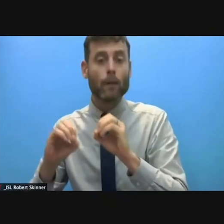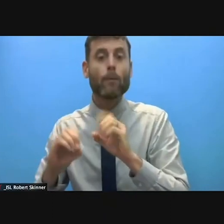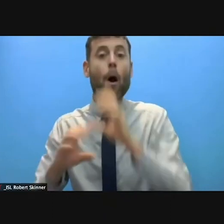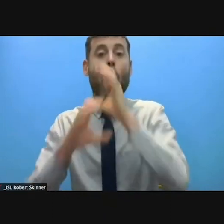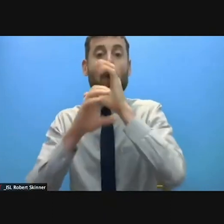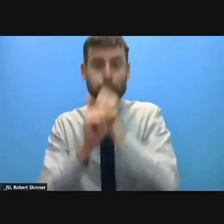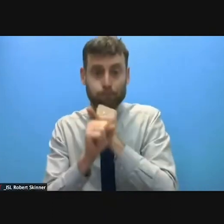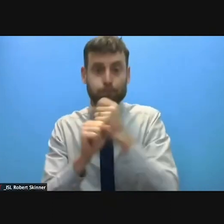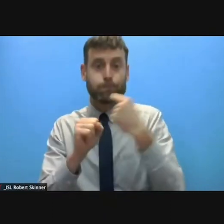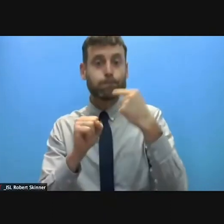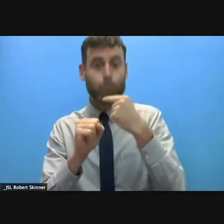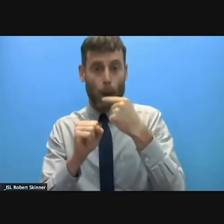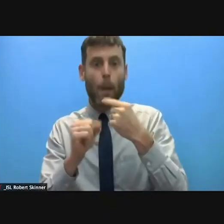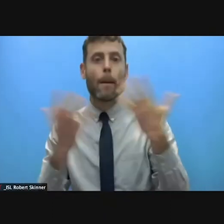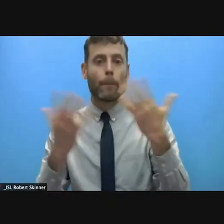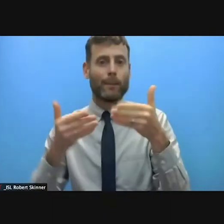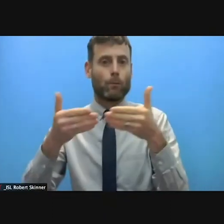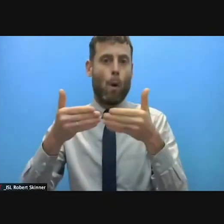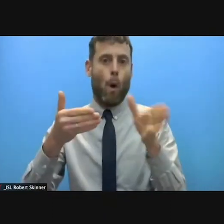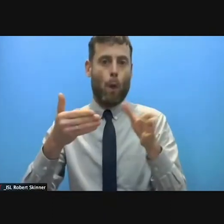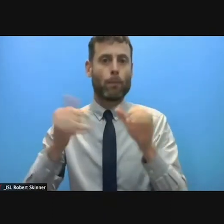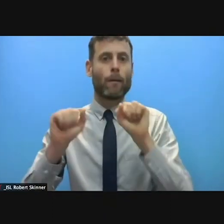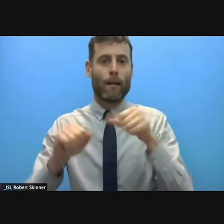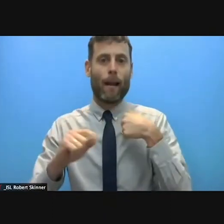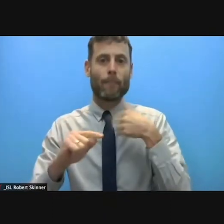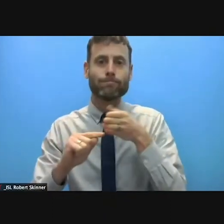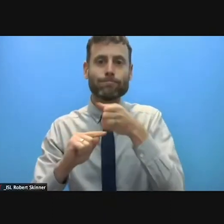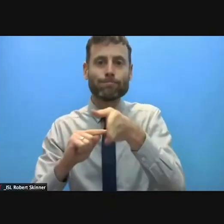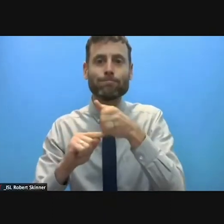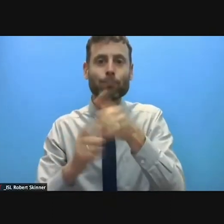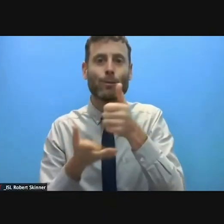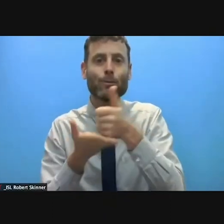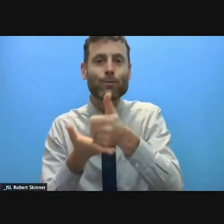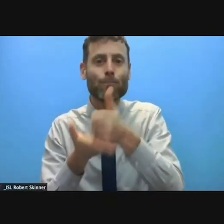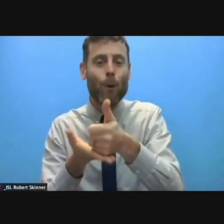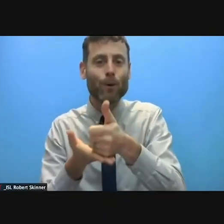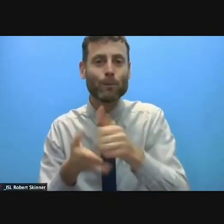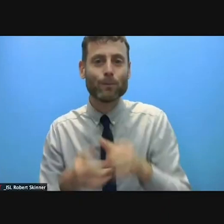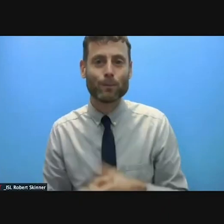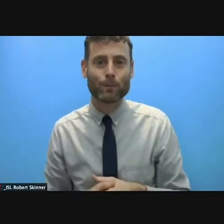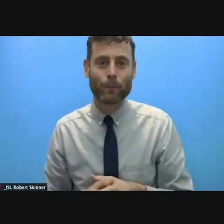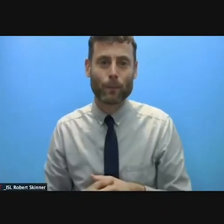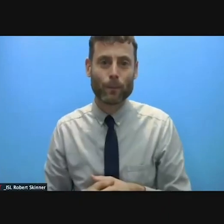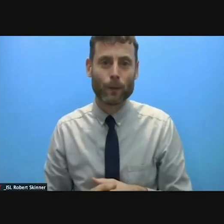To address this dilemma, we need to have foremost the interest of the population in mind.